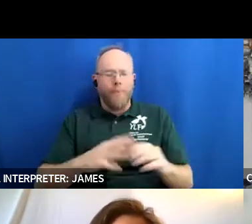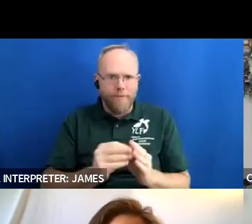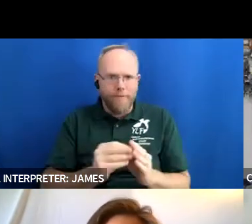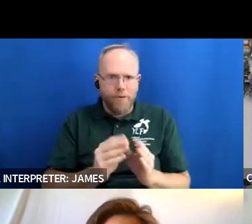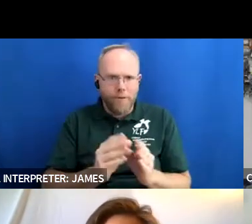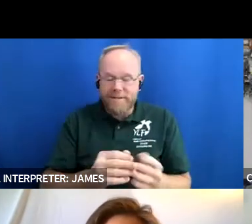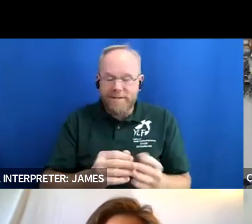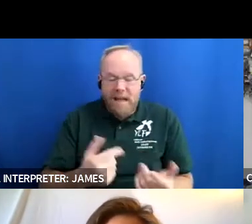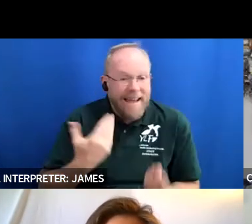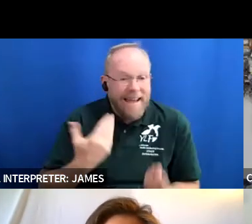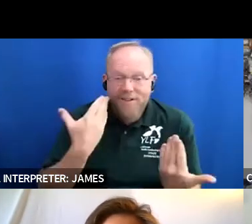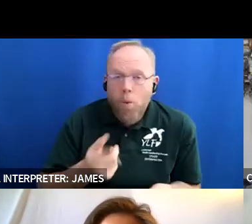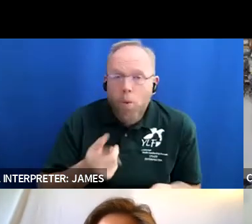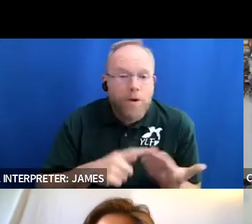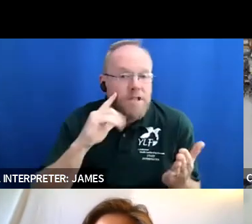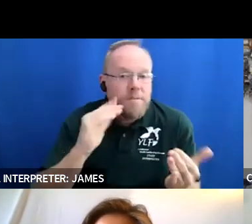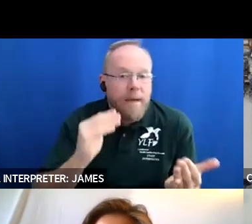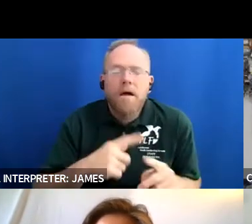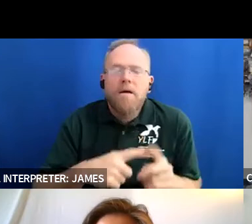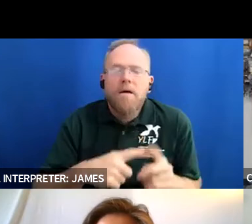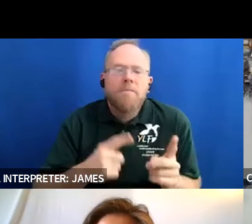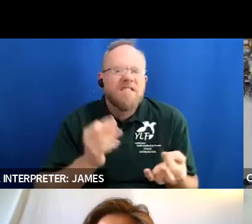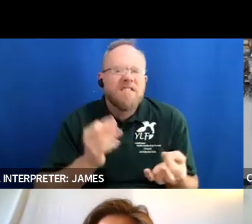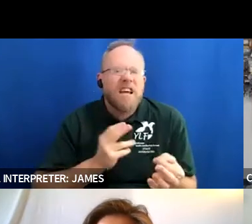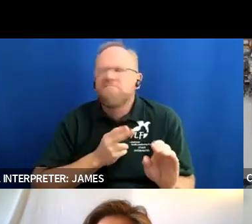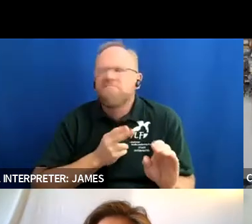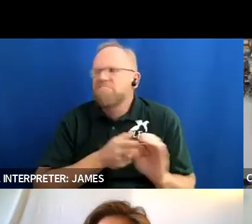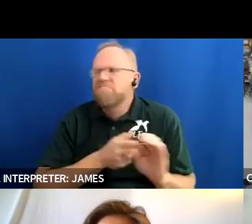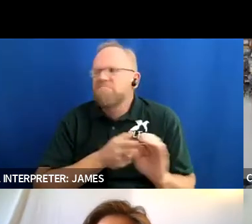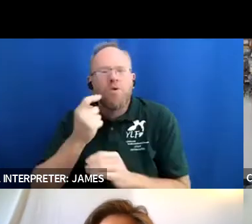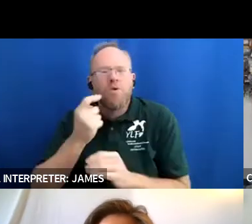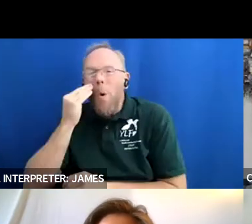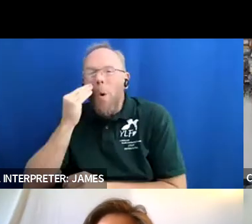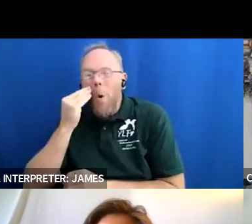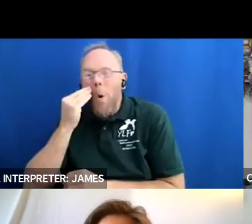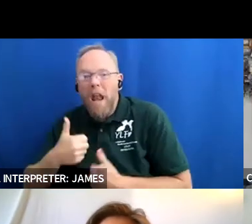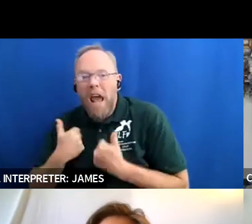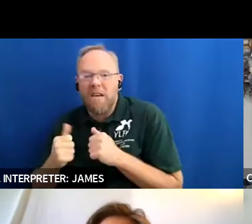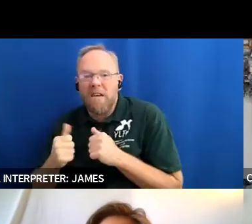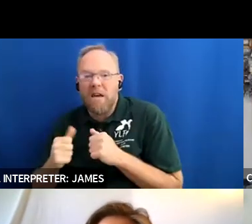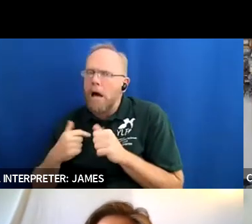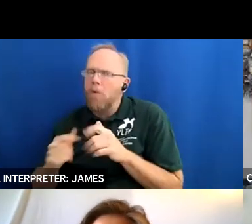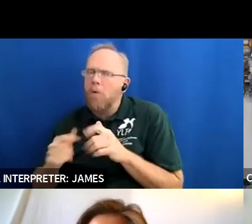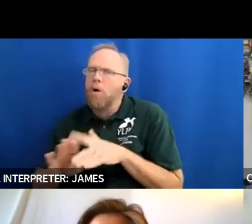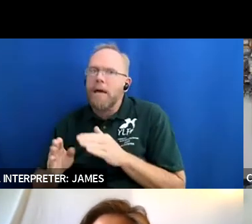kind of went to escape my home life because i am a survivor of child abuse so i was like okay another